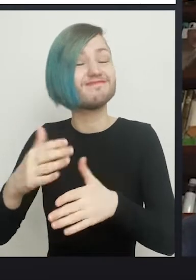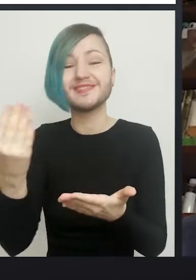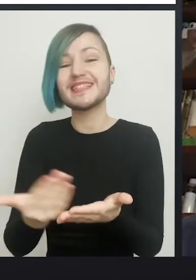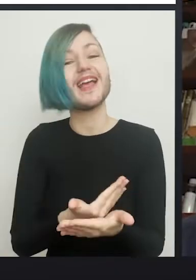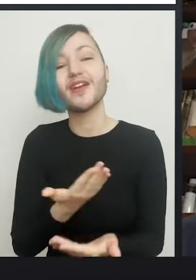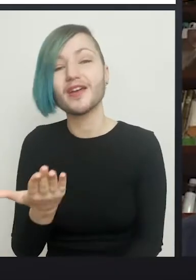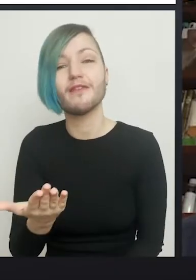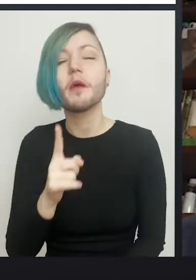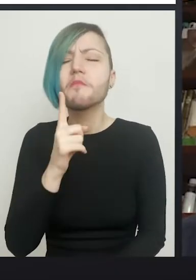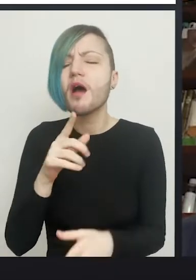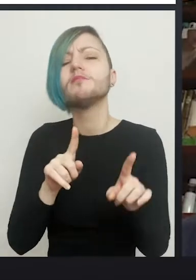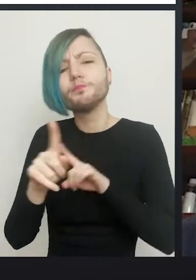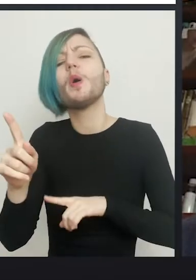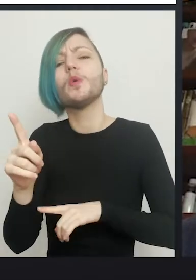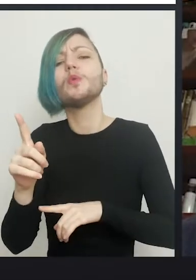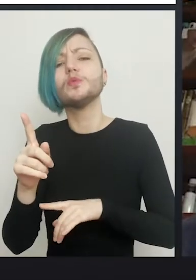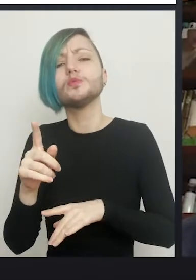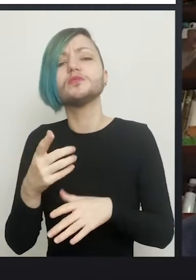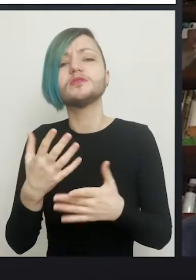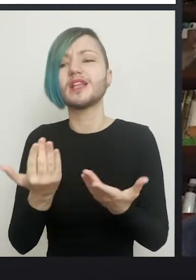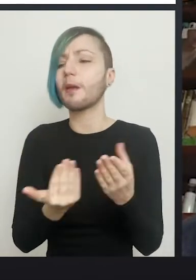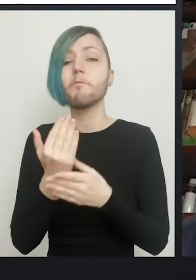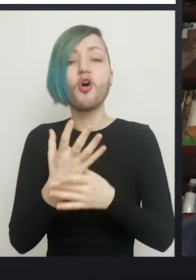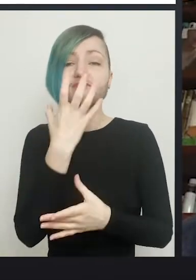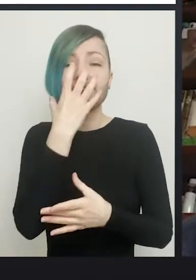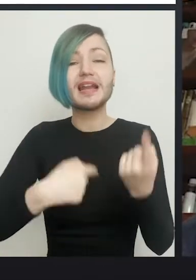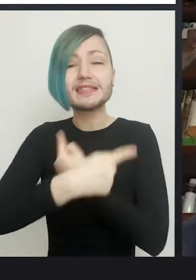But the majority of patients with modern anaesthetics can get through an operation.